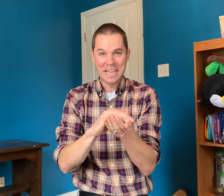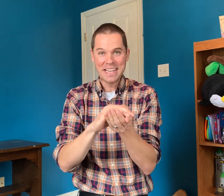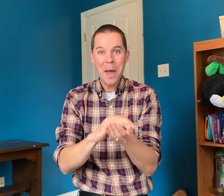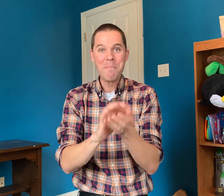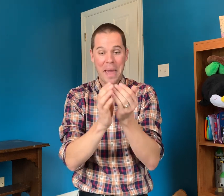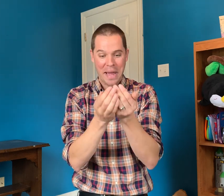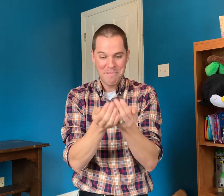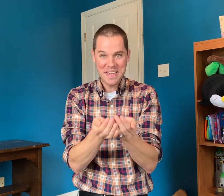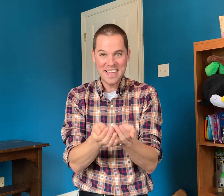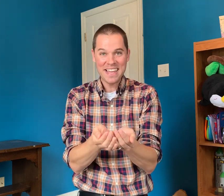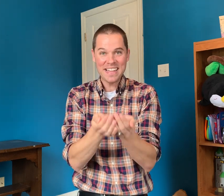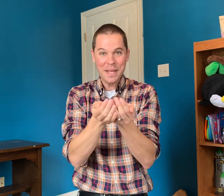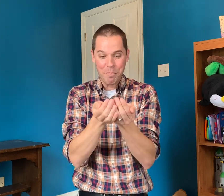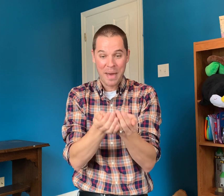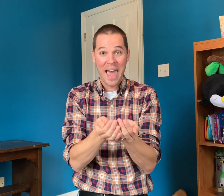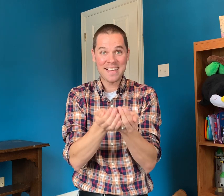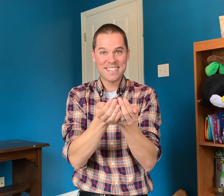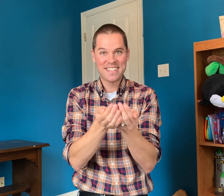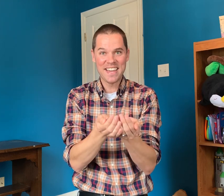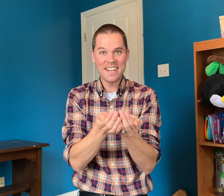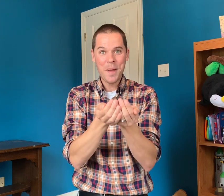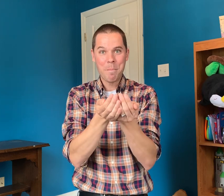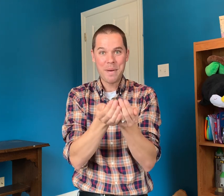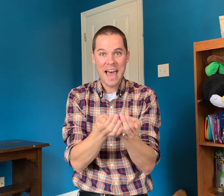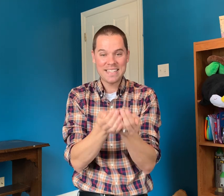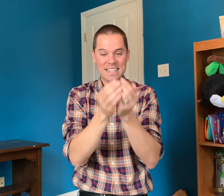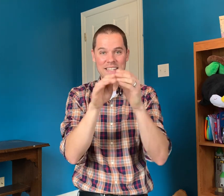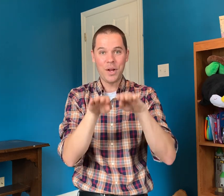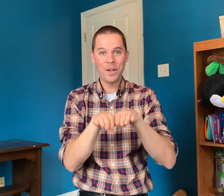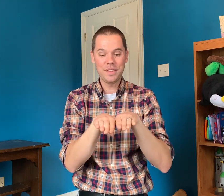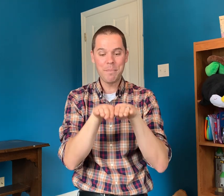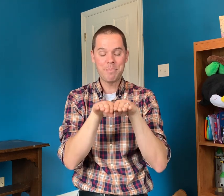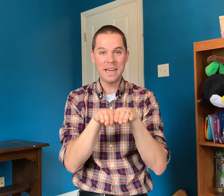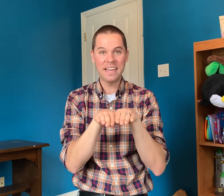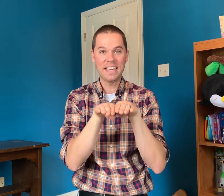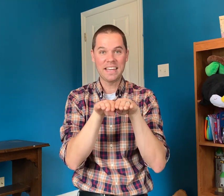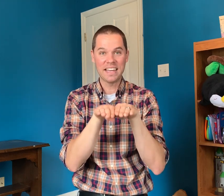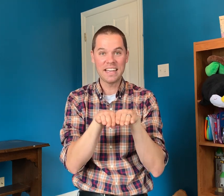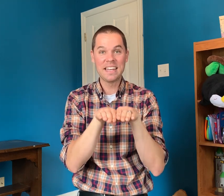Baby in the basket Basket on the bed